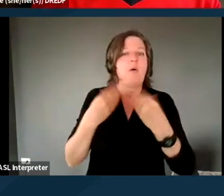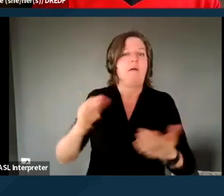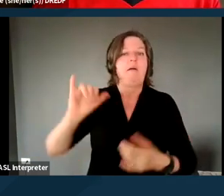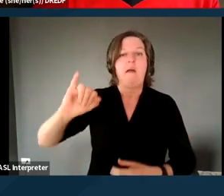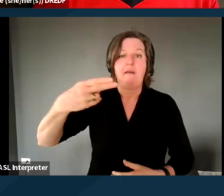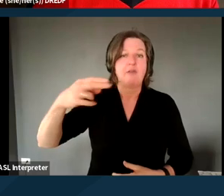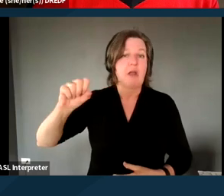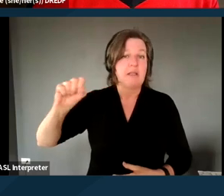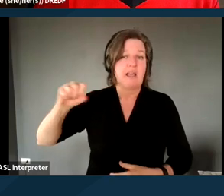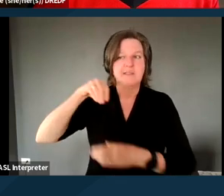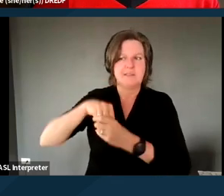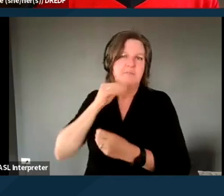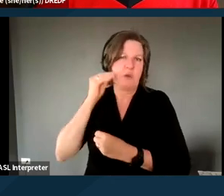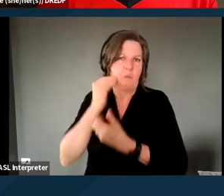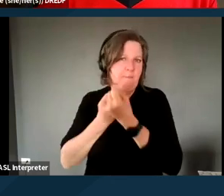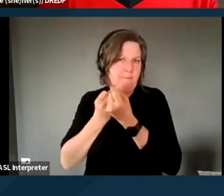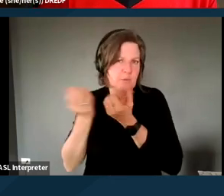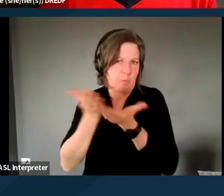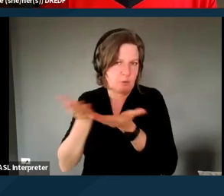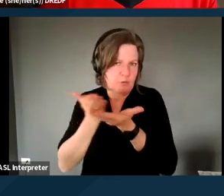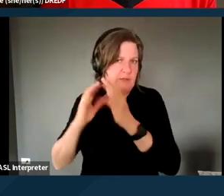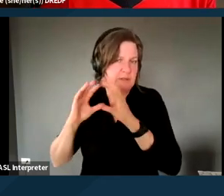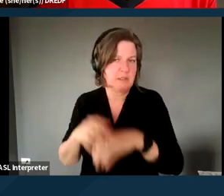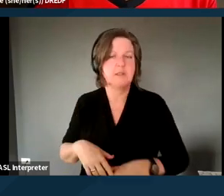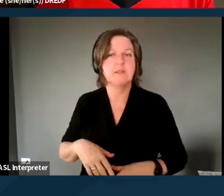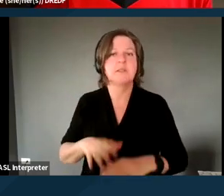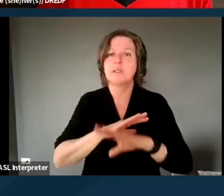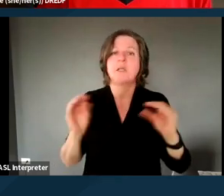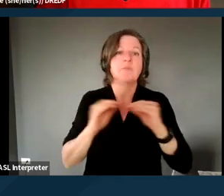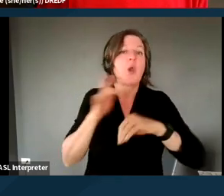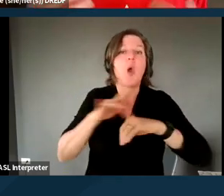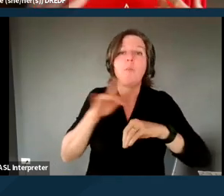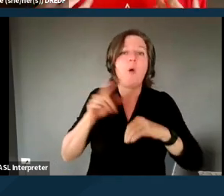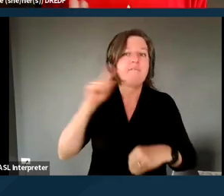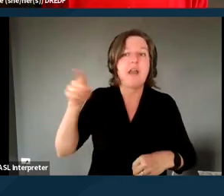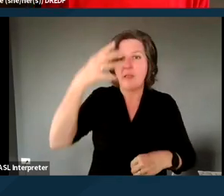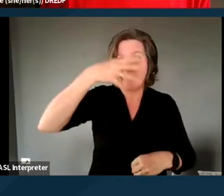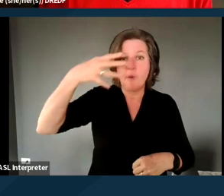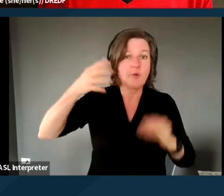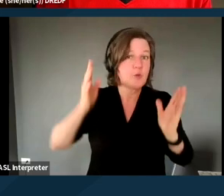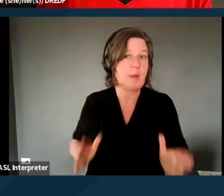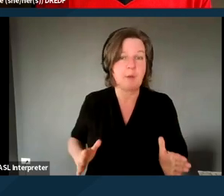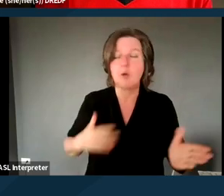available to immigrants, even despite the expansion of Medi-Cal